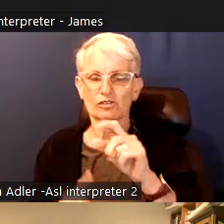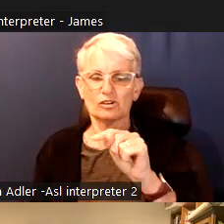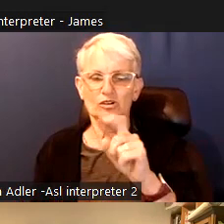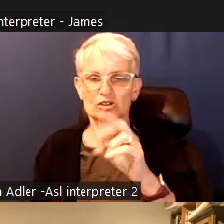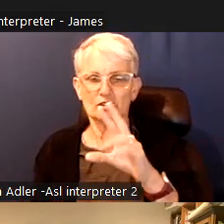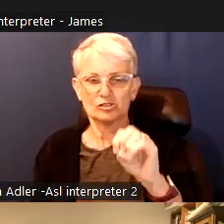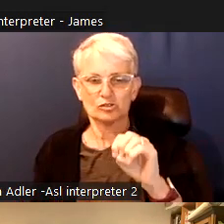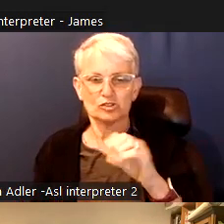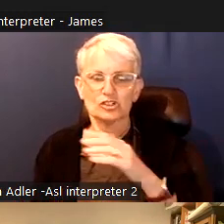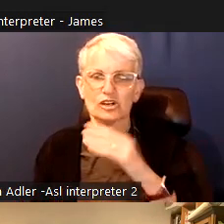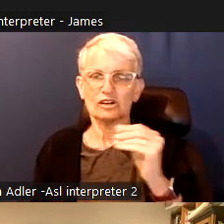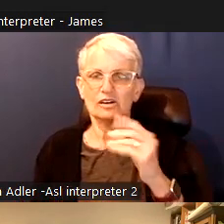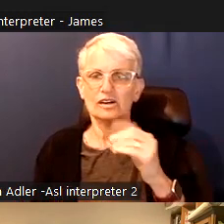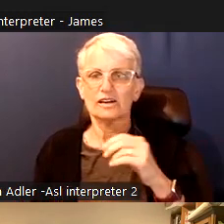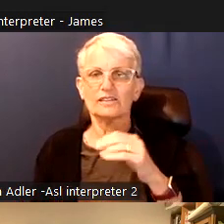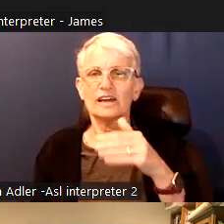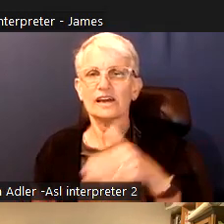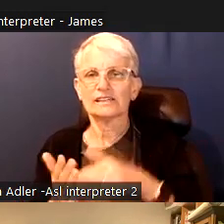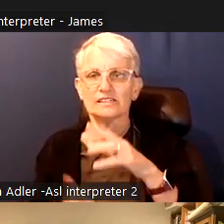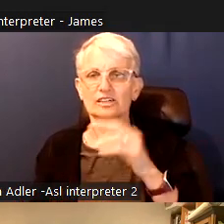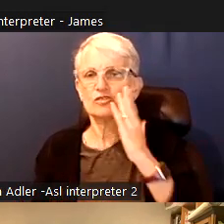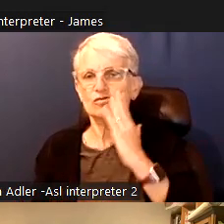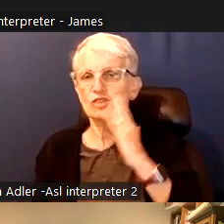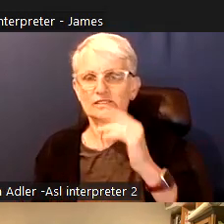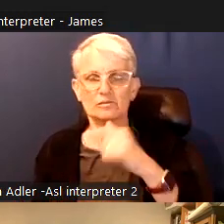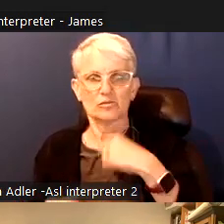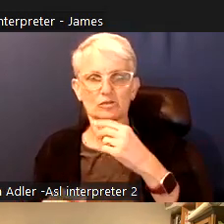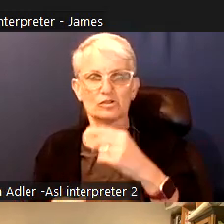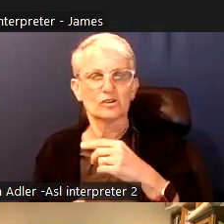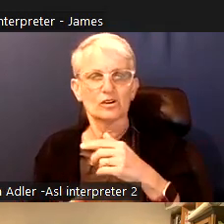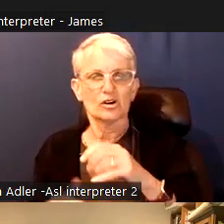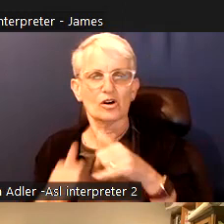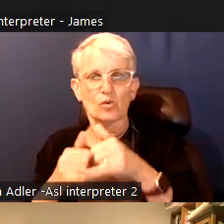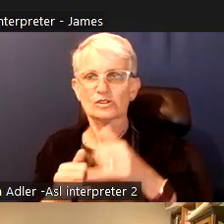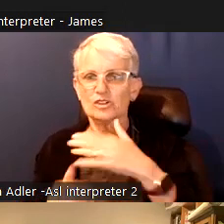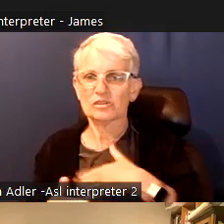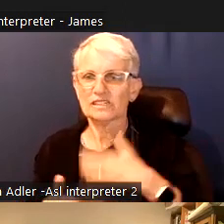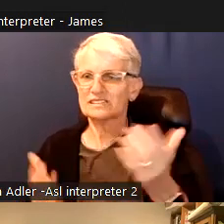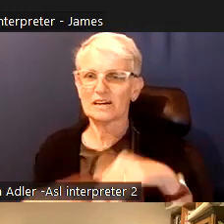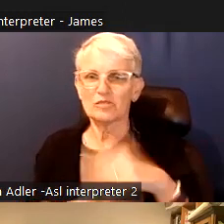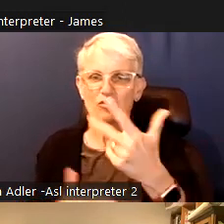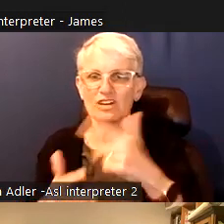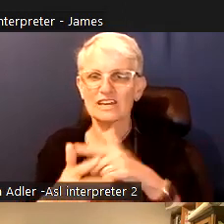How will it harm or benefit us or you or your communities? And when can we expect these changes that they are promising to happen?